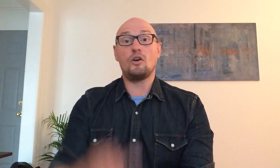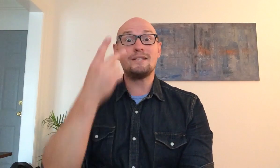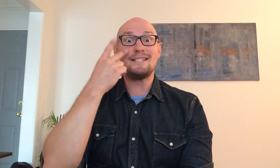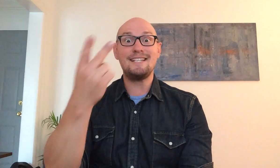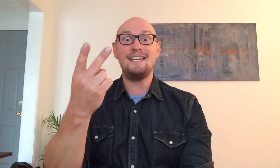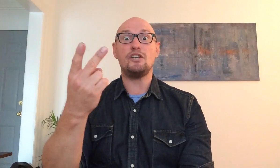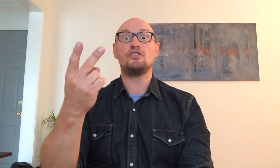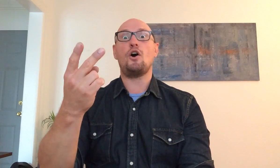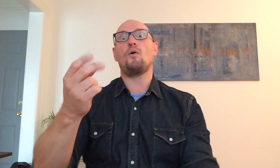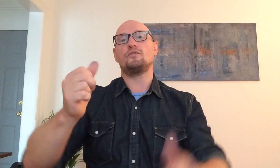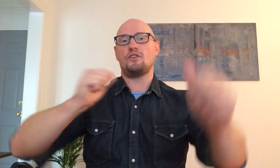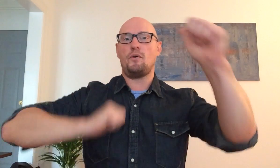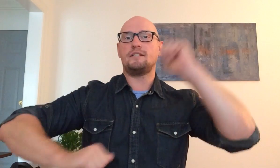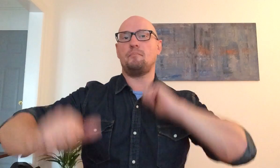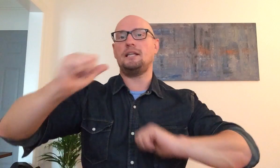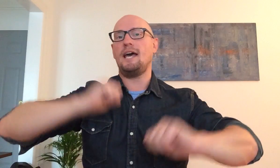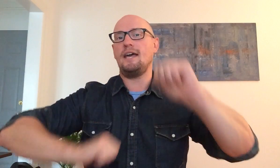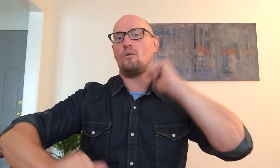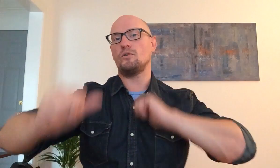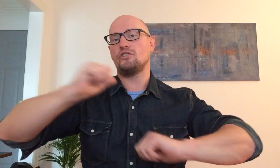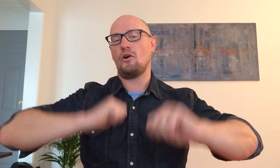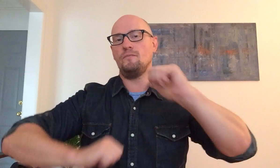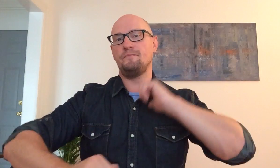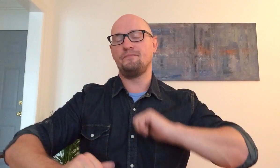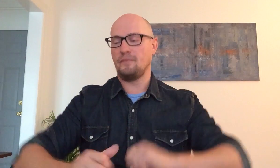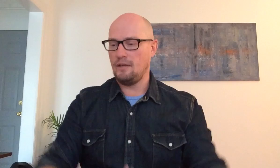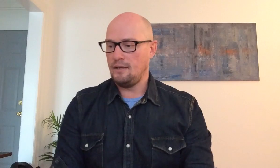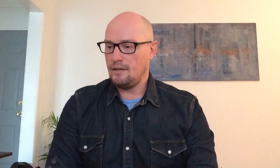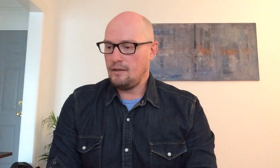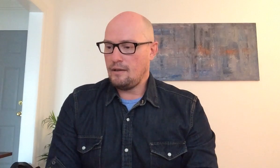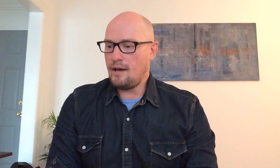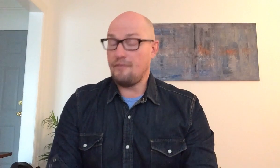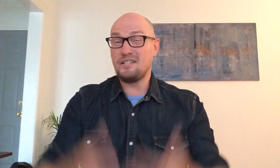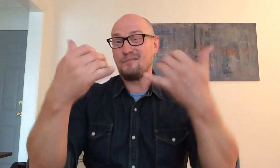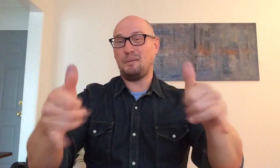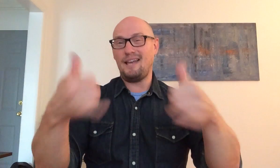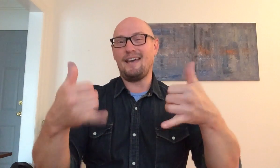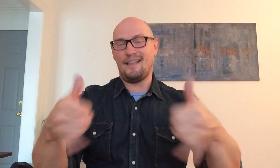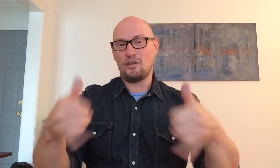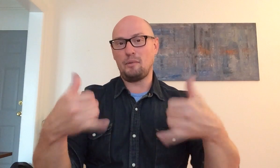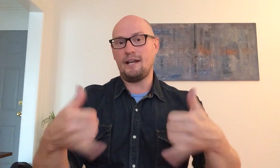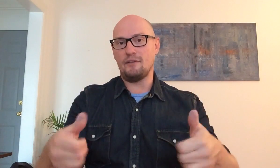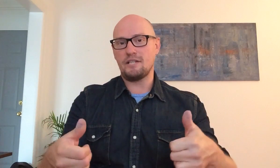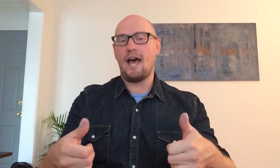go see a show so it's a play or show this is play like you're playing outside